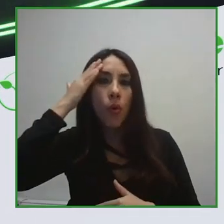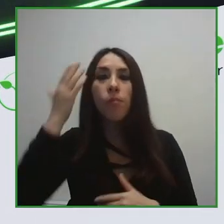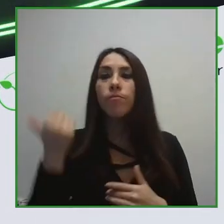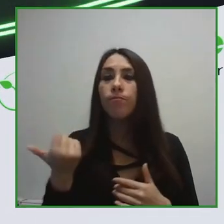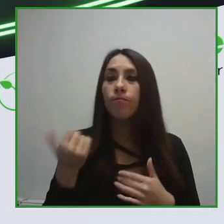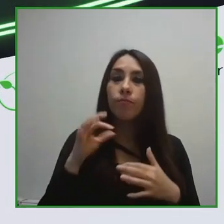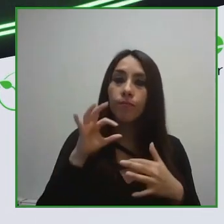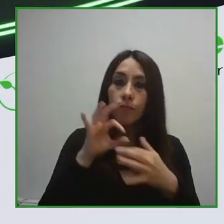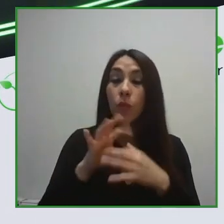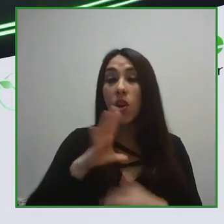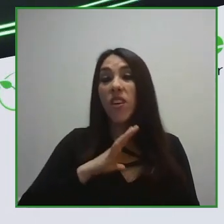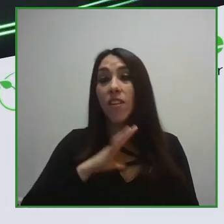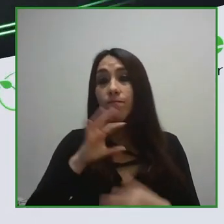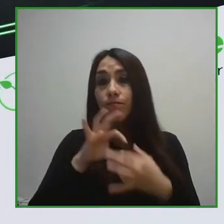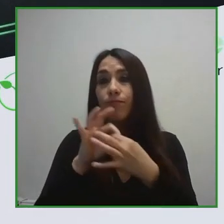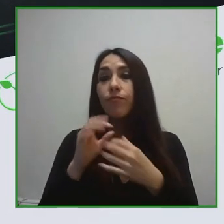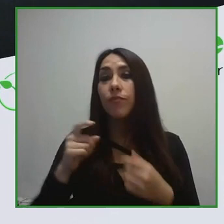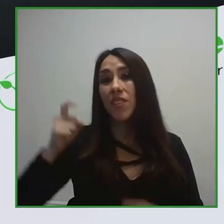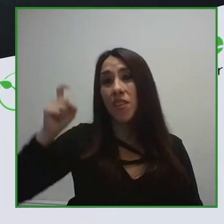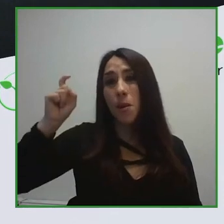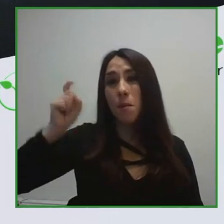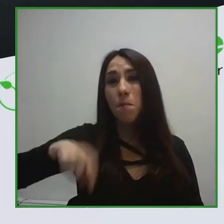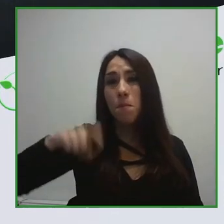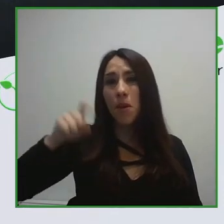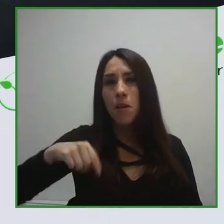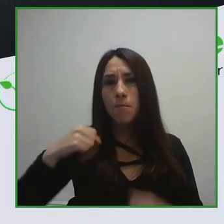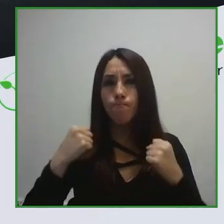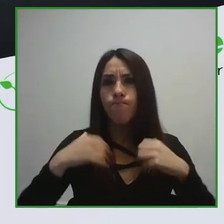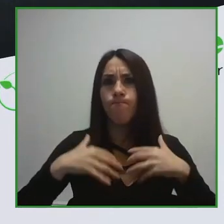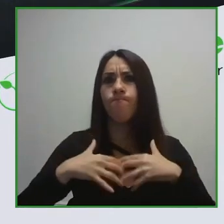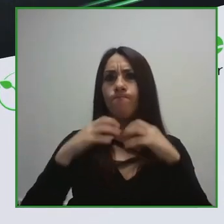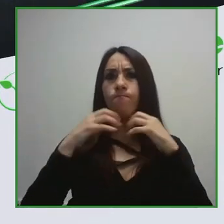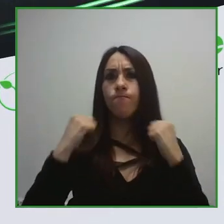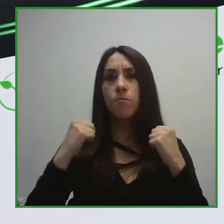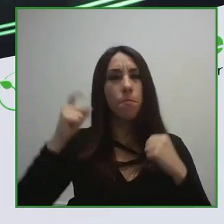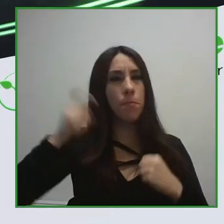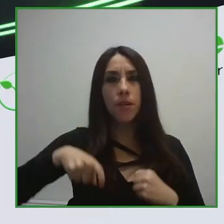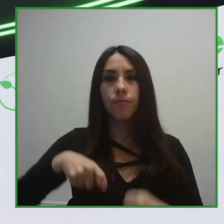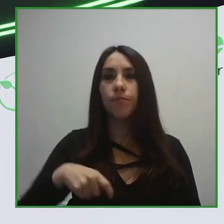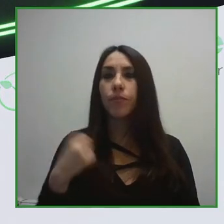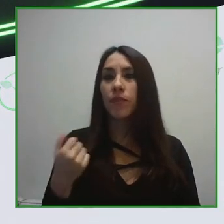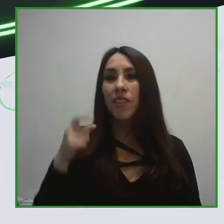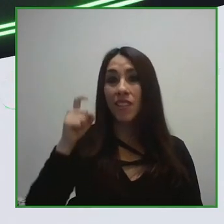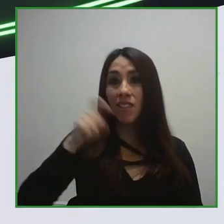We need to strengthen these links and create this community, since we believe that the collaborative work